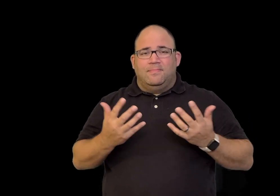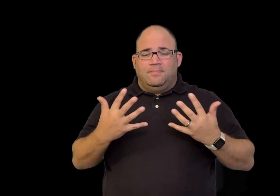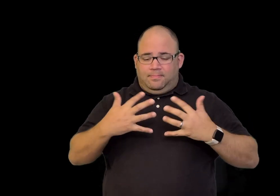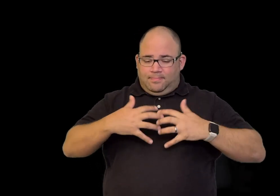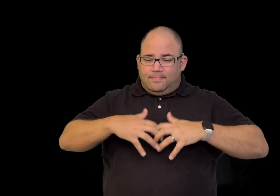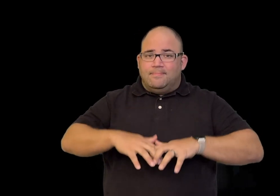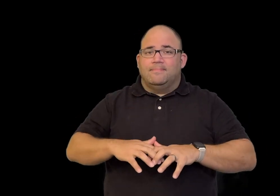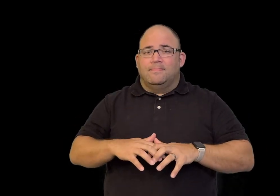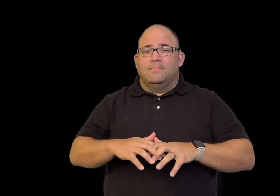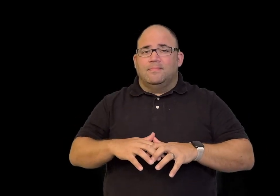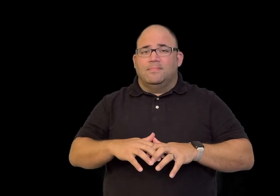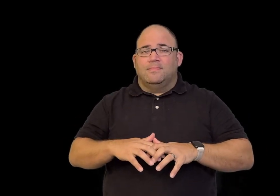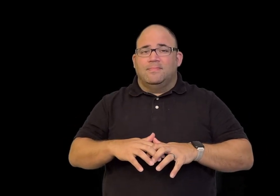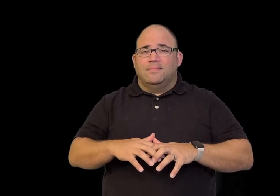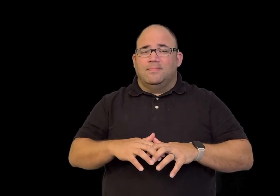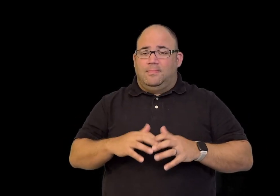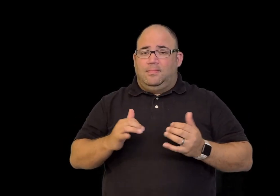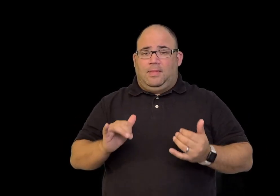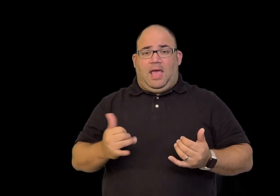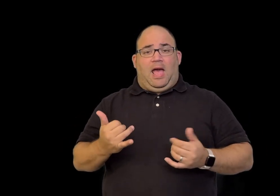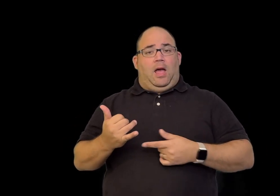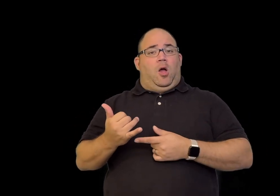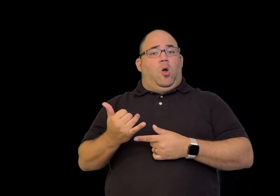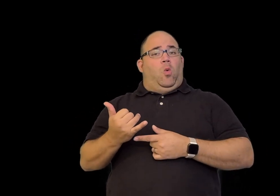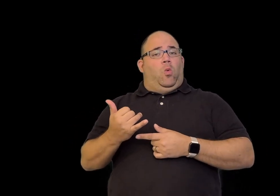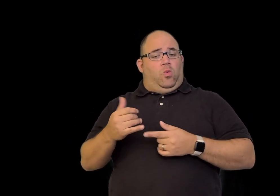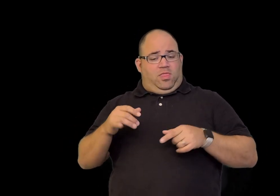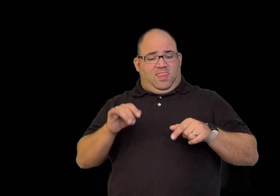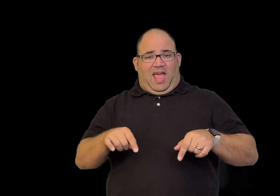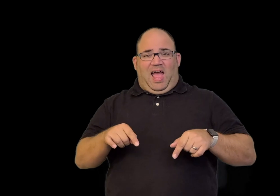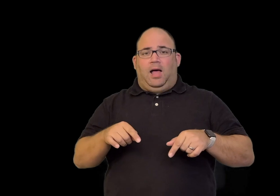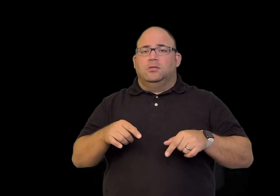and became what is our present-day